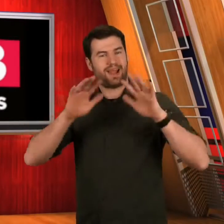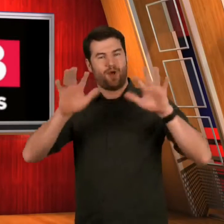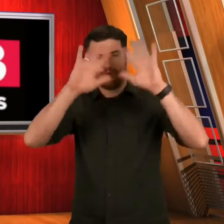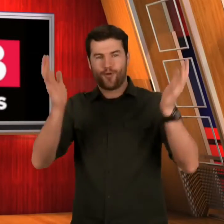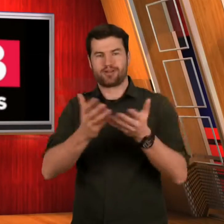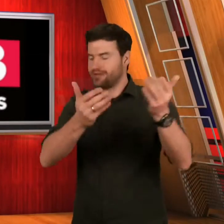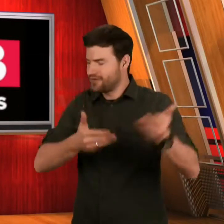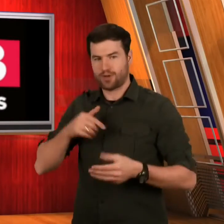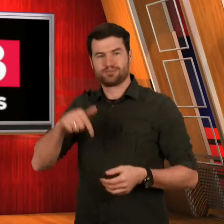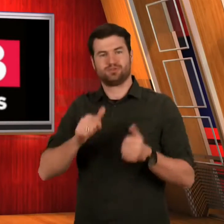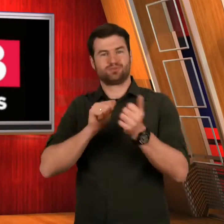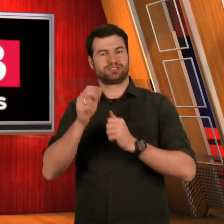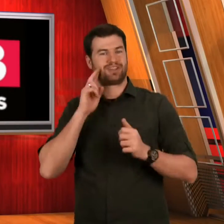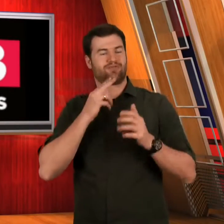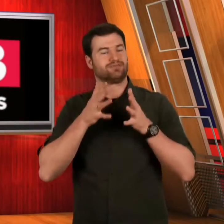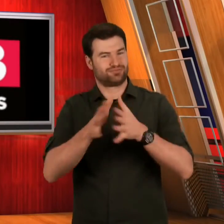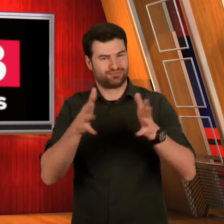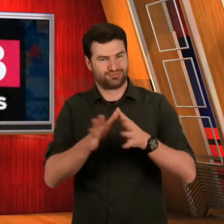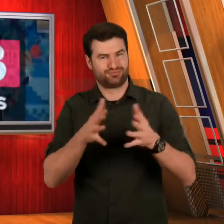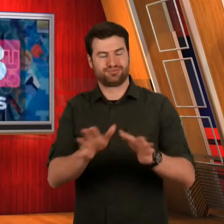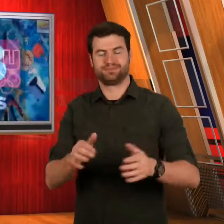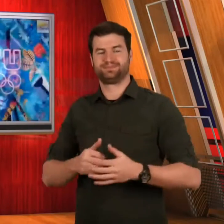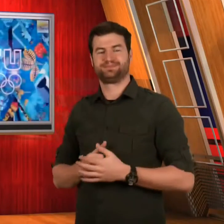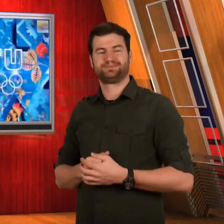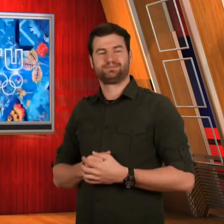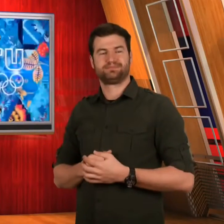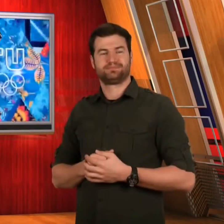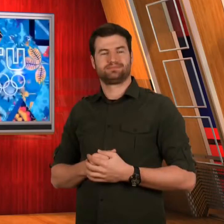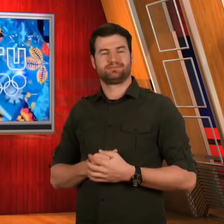Hello World! Welcome here, SportsDeaf!